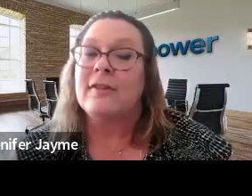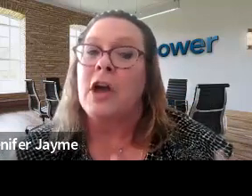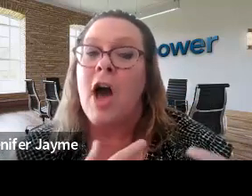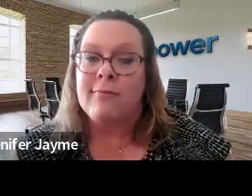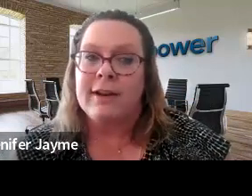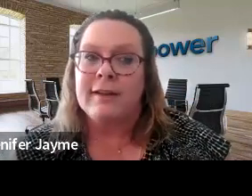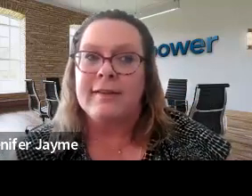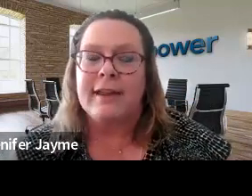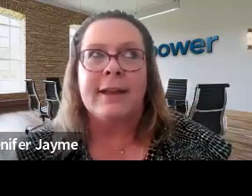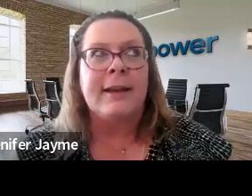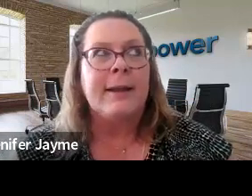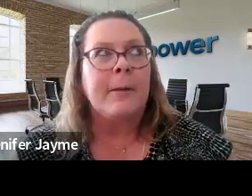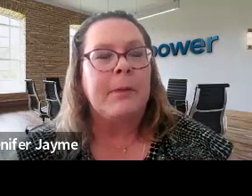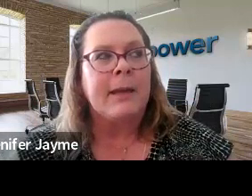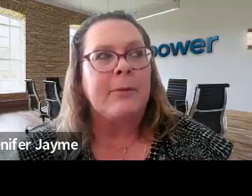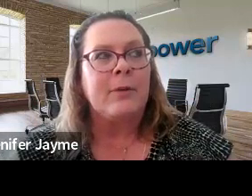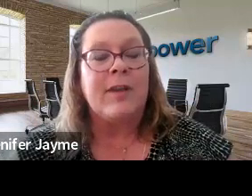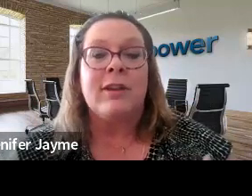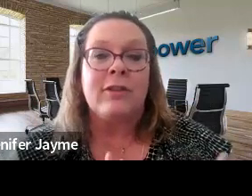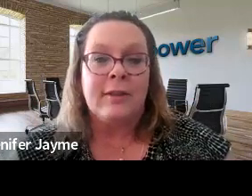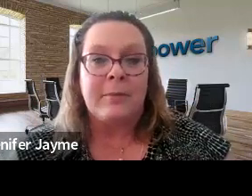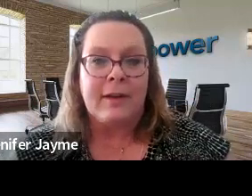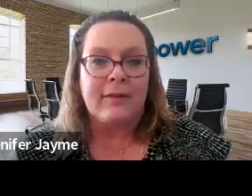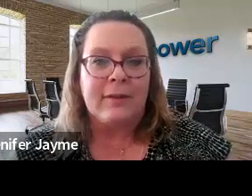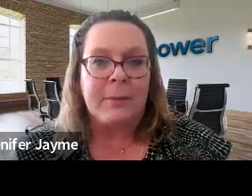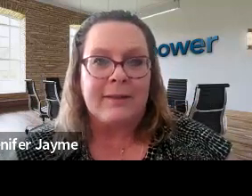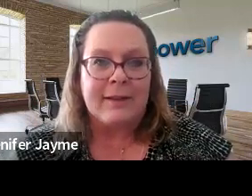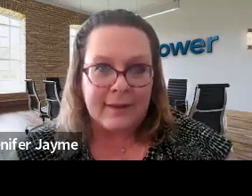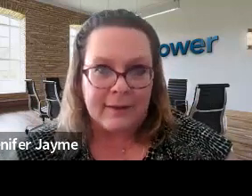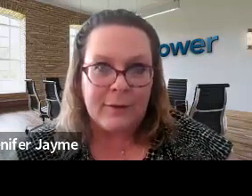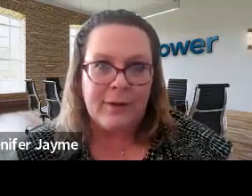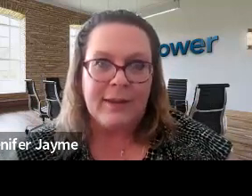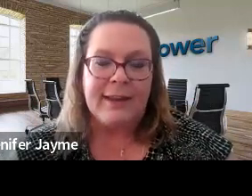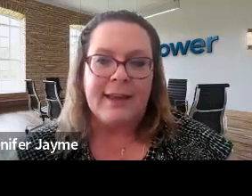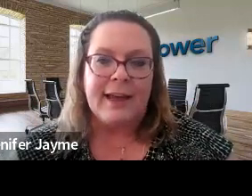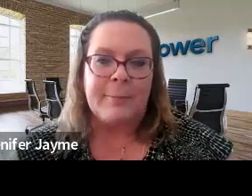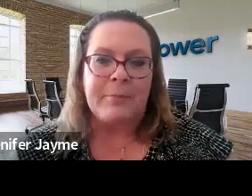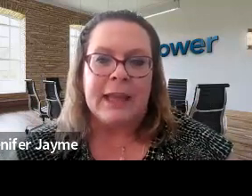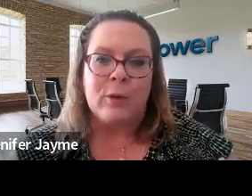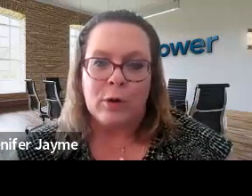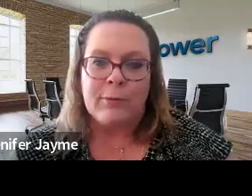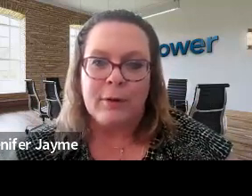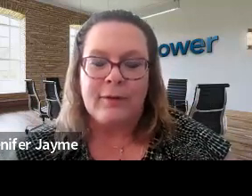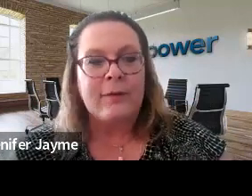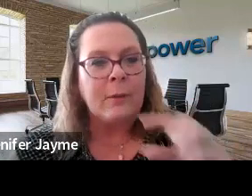It's the confidence and being able to envision themselves as being successful in the workforce.